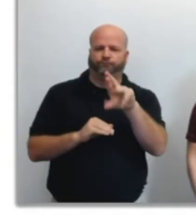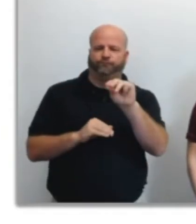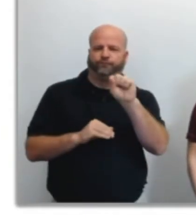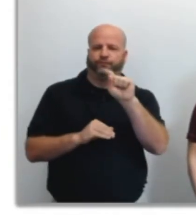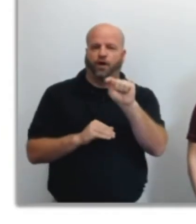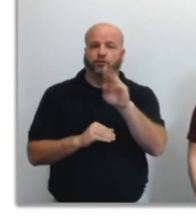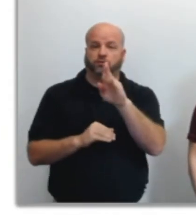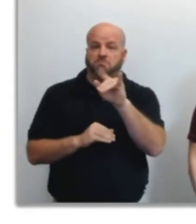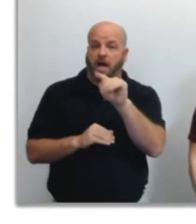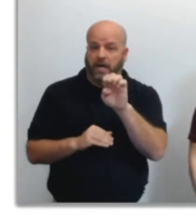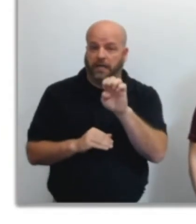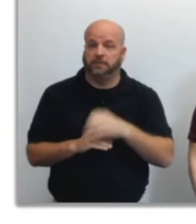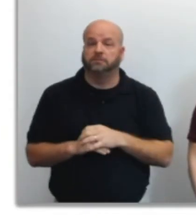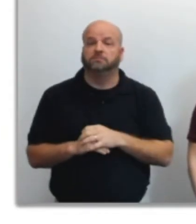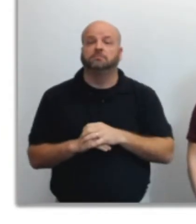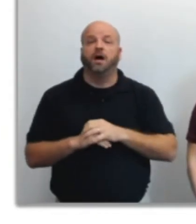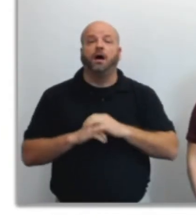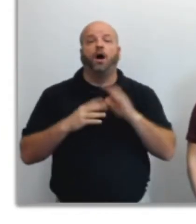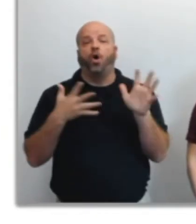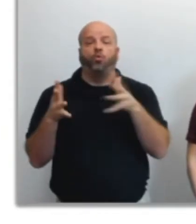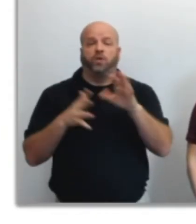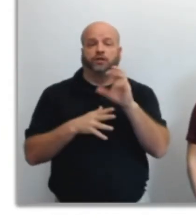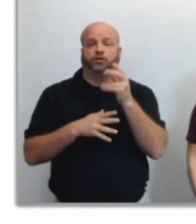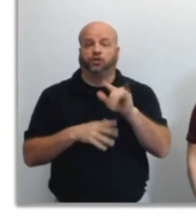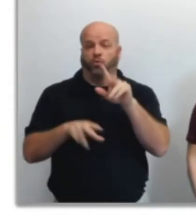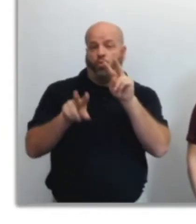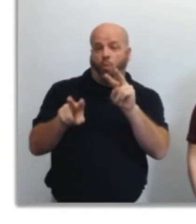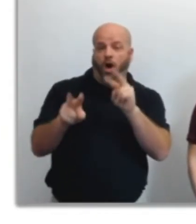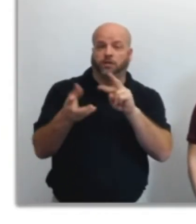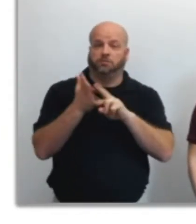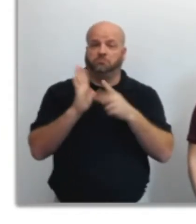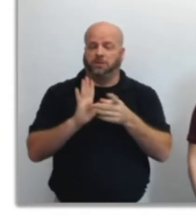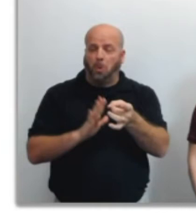A Wind Chill Watch is issued when dangerously low wind chills are possible.